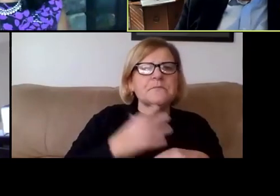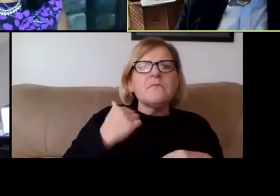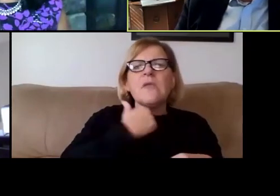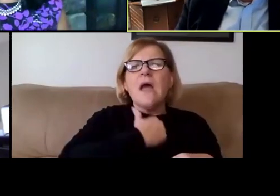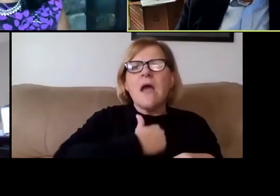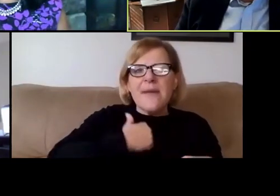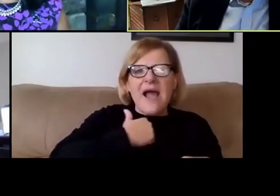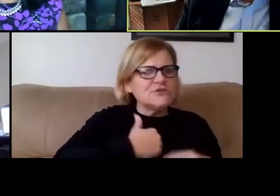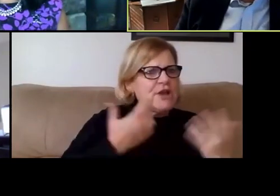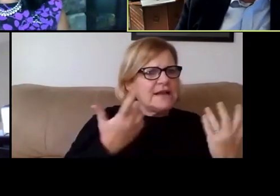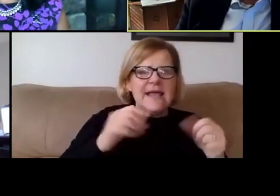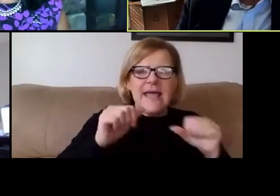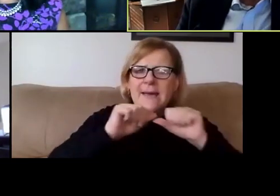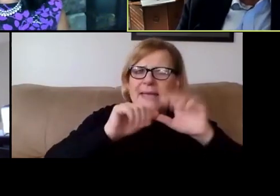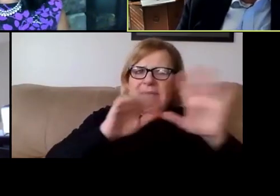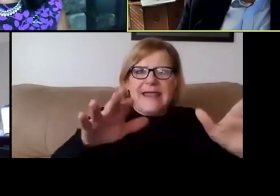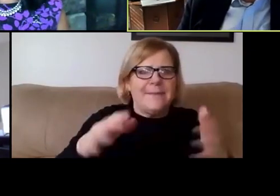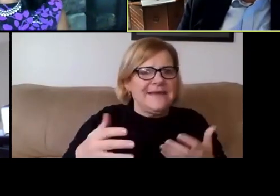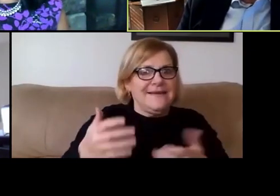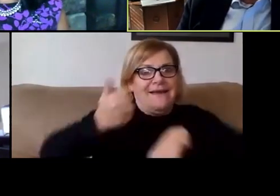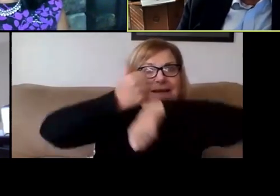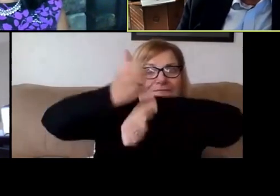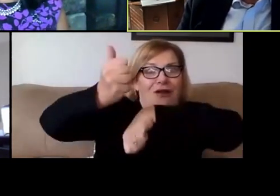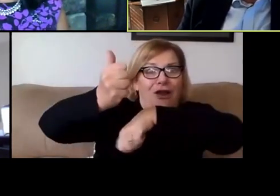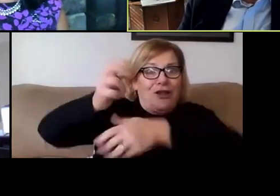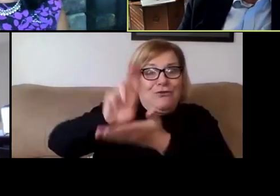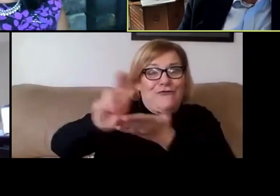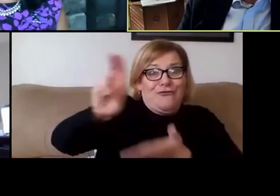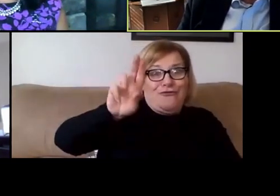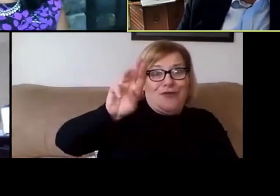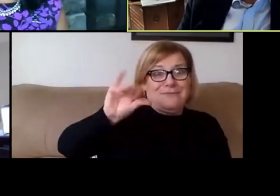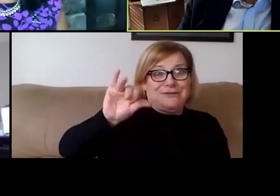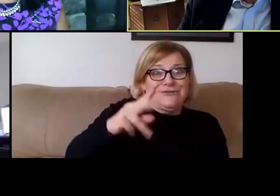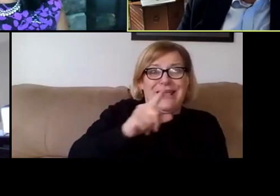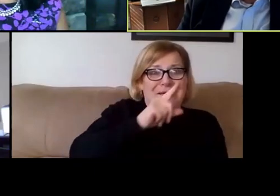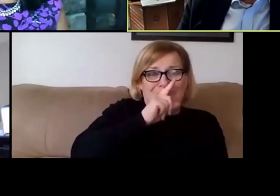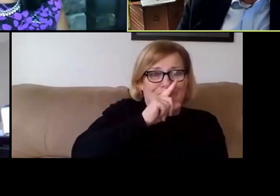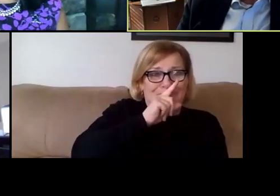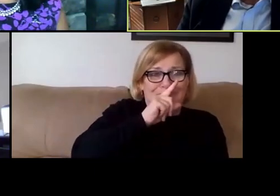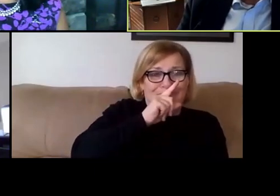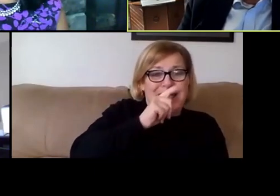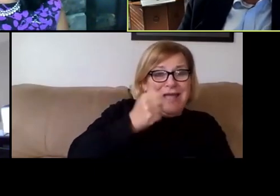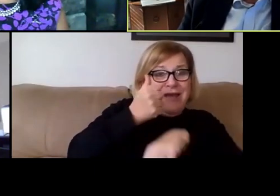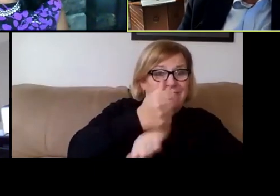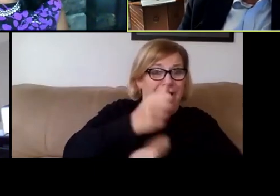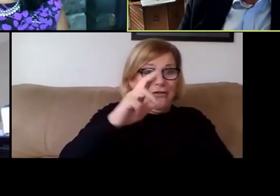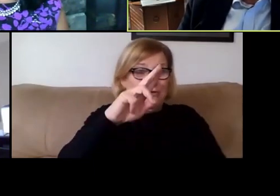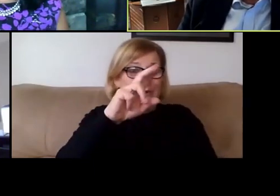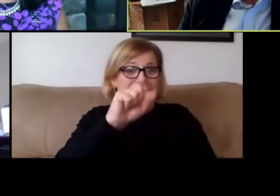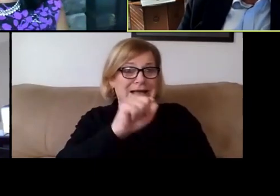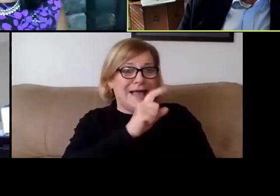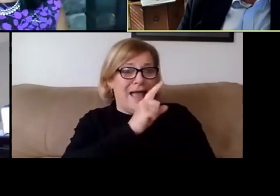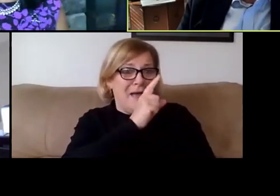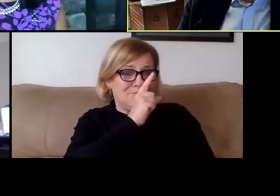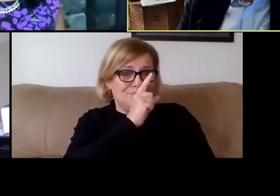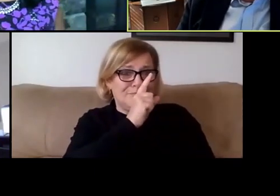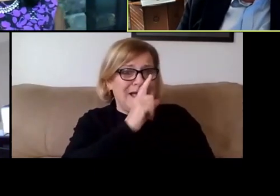You know, the pandemic isn't the fault of the University of Michigan. It's not the fault of the United States, et cetera. It's a pandemic.